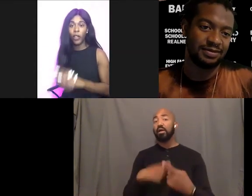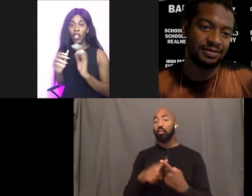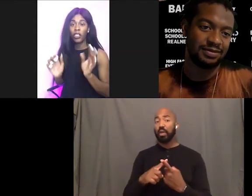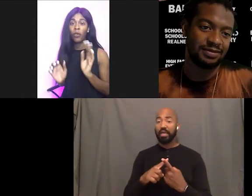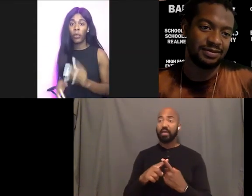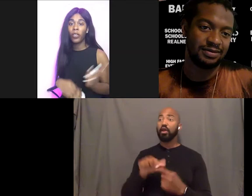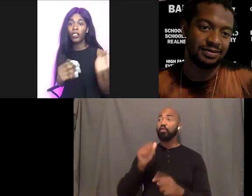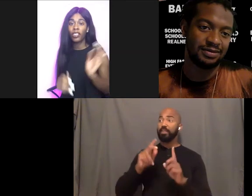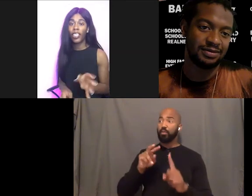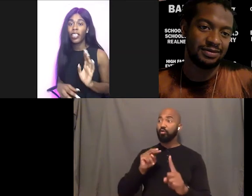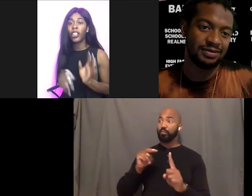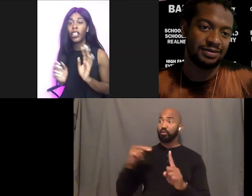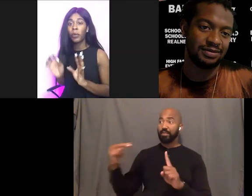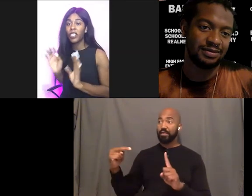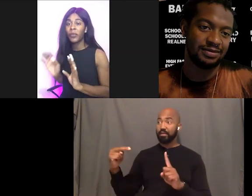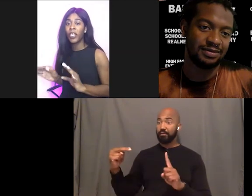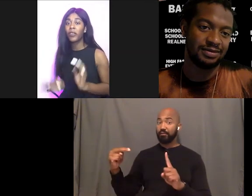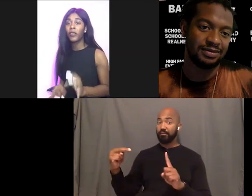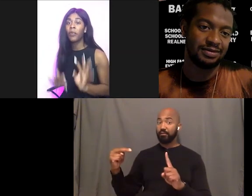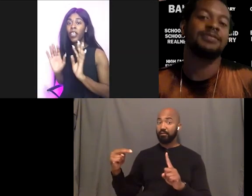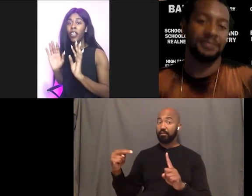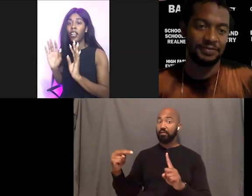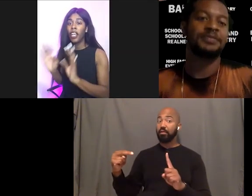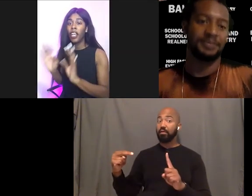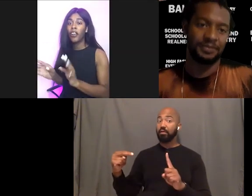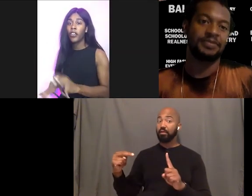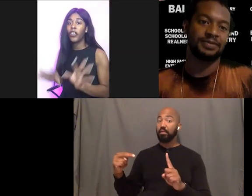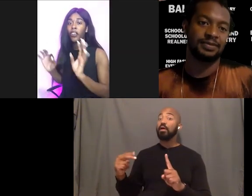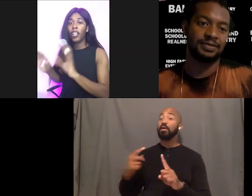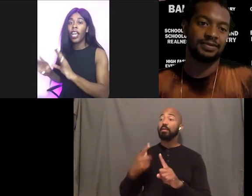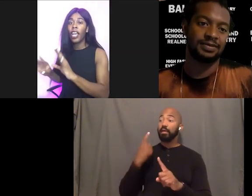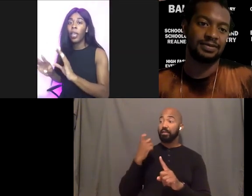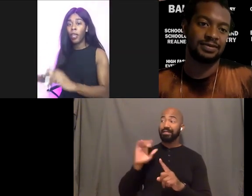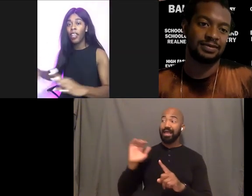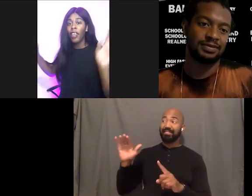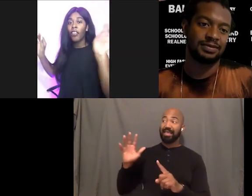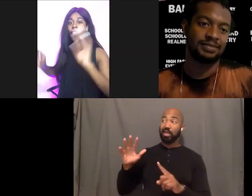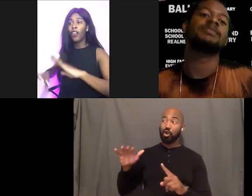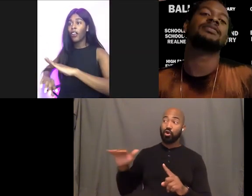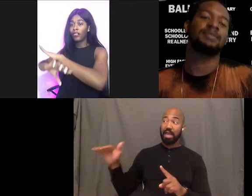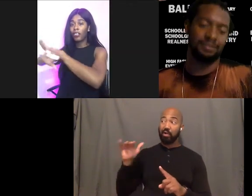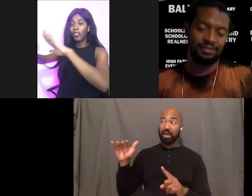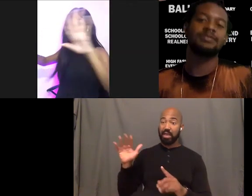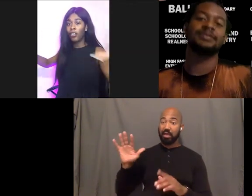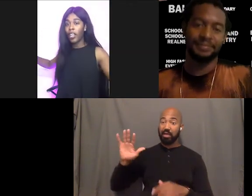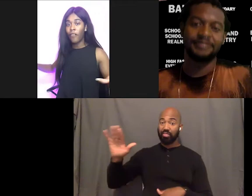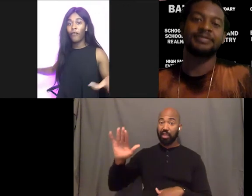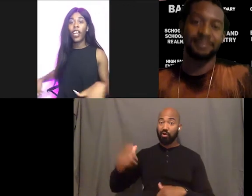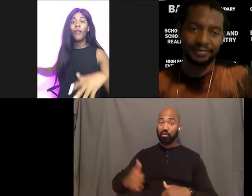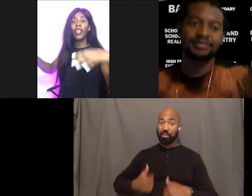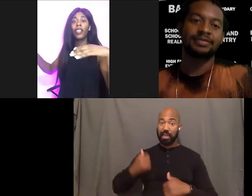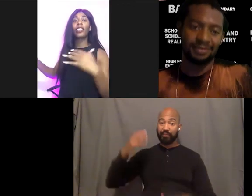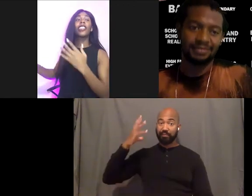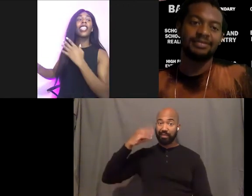also remember that you're taking in their perspective from their area, their climate, their, their, their environment, things like that.